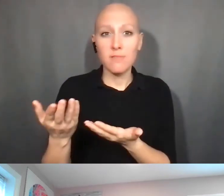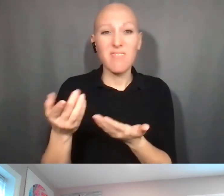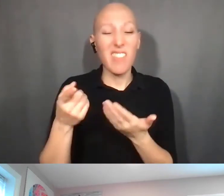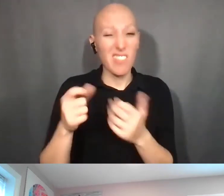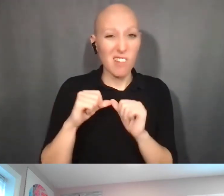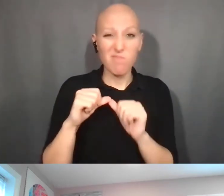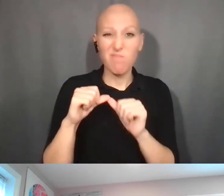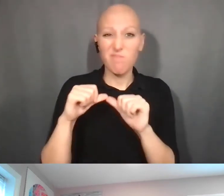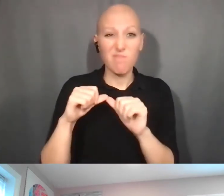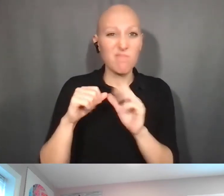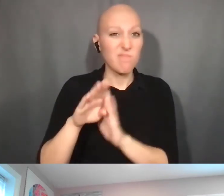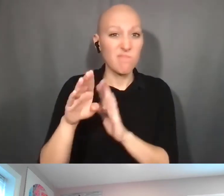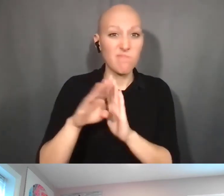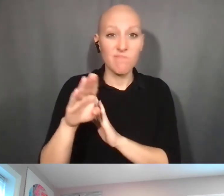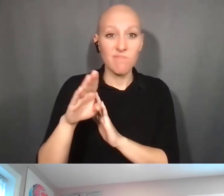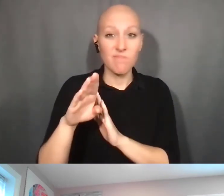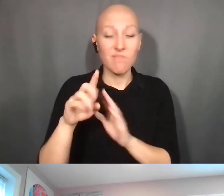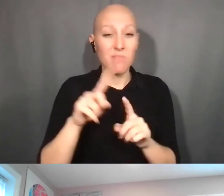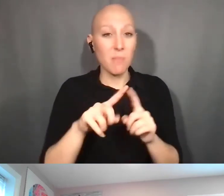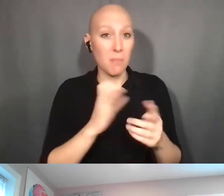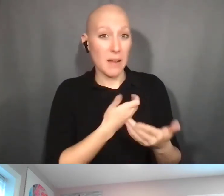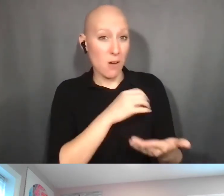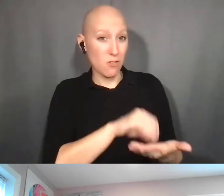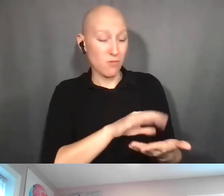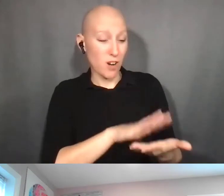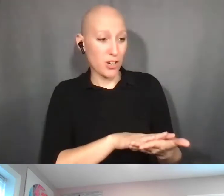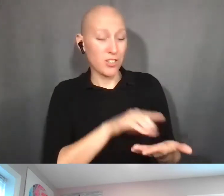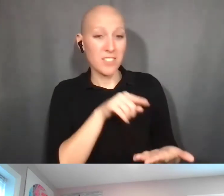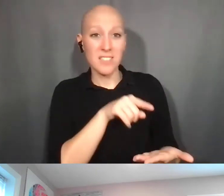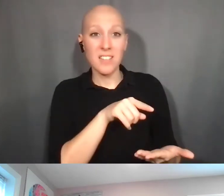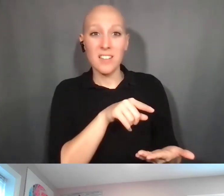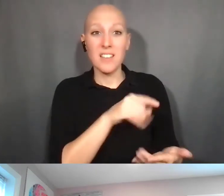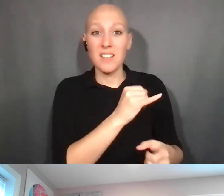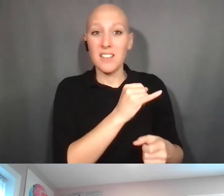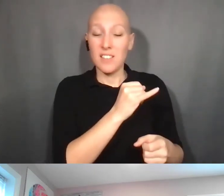And on our records, Institution A is still is in charge of the IP.